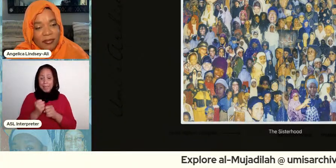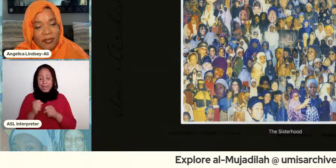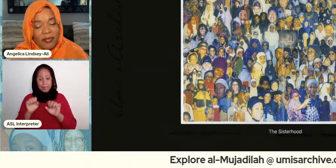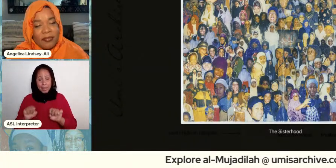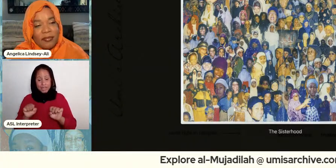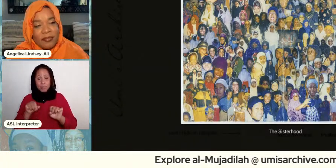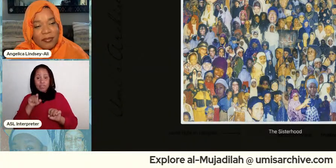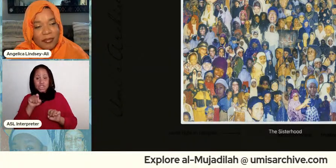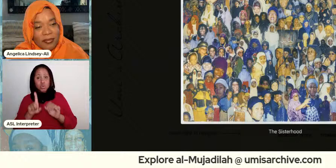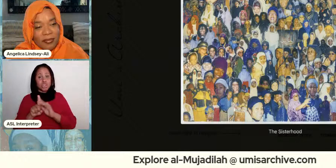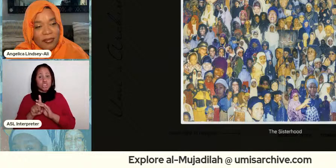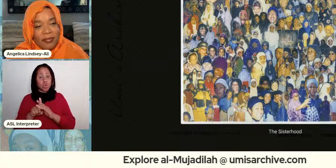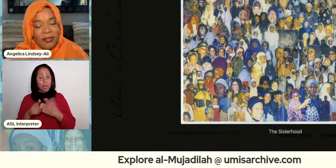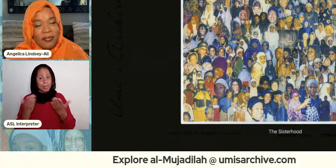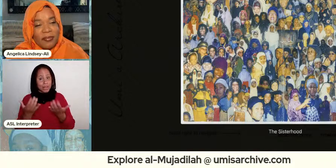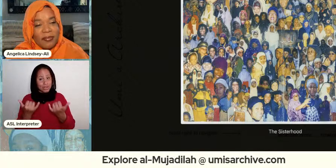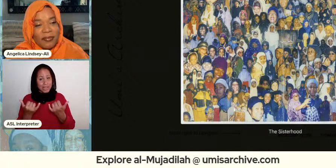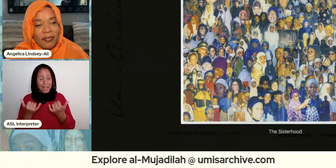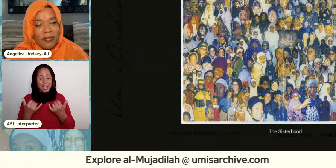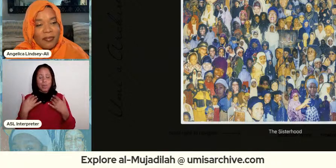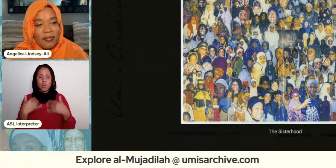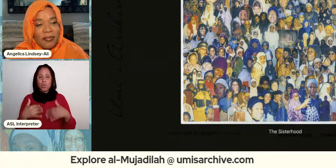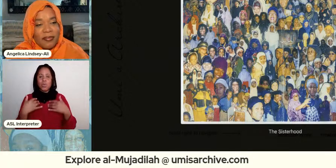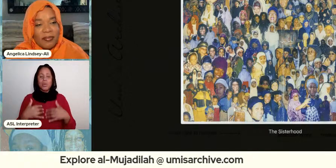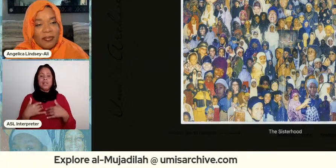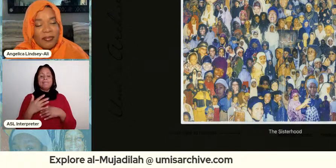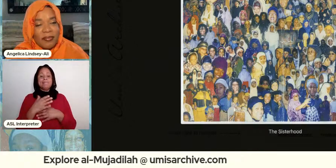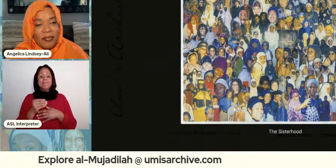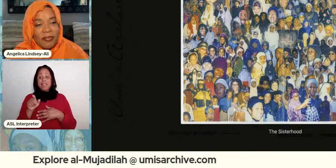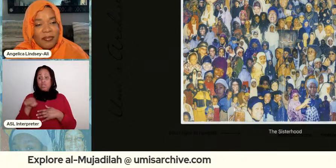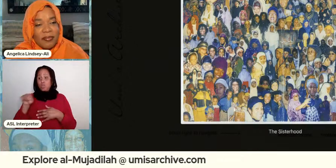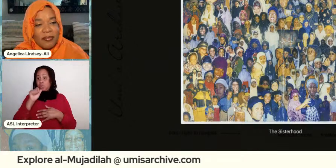like it's like it's for me in many ways it's just and these are not women like you said the faces